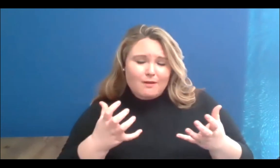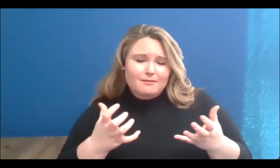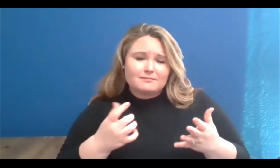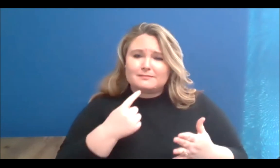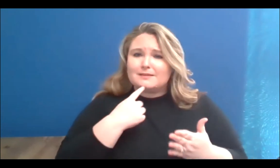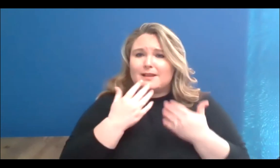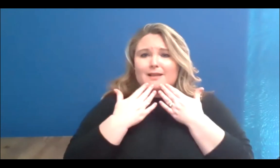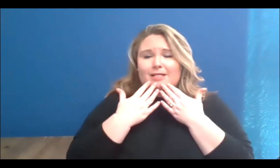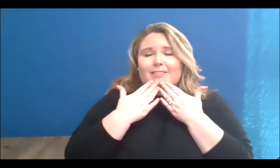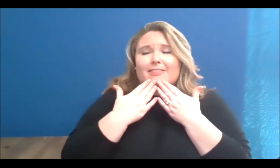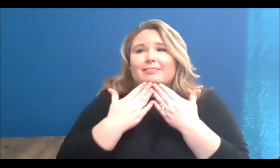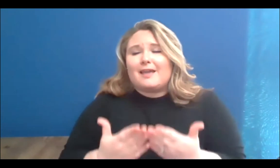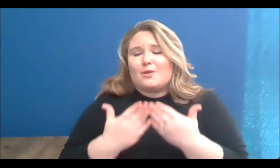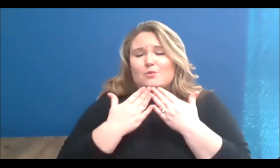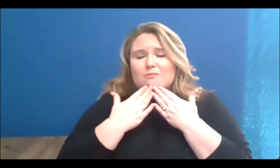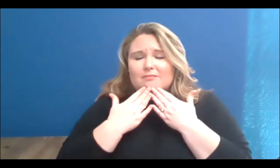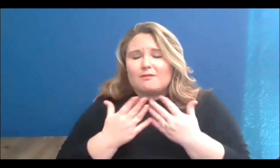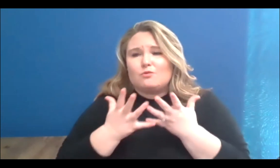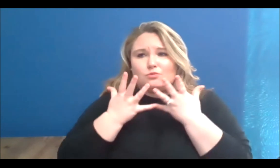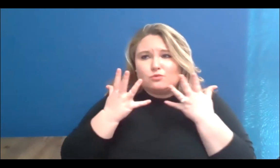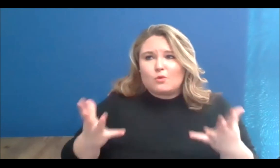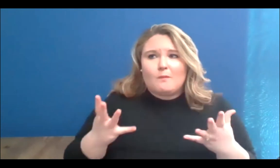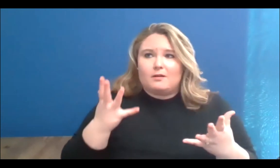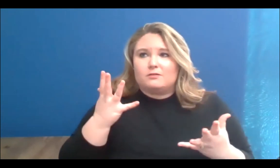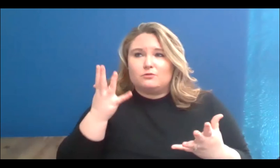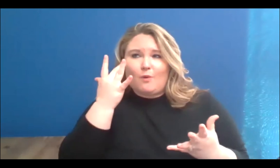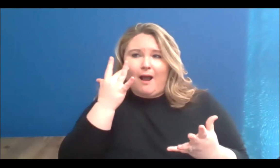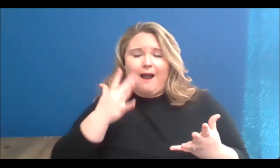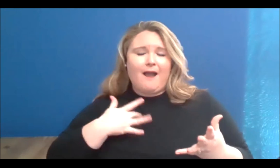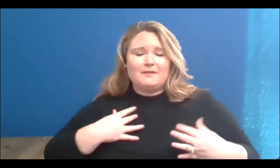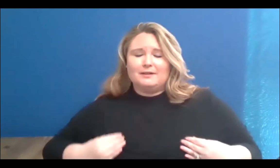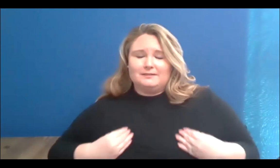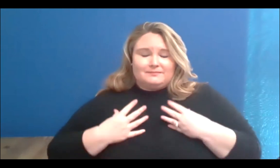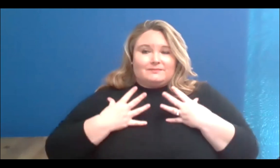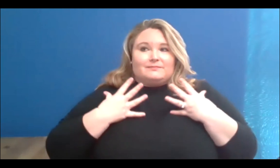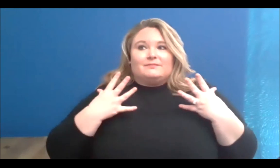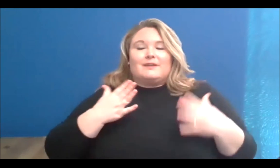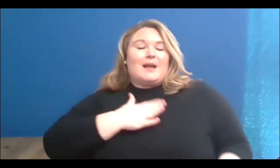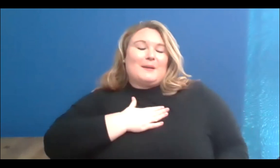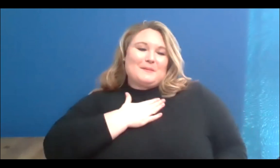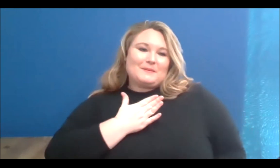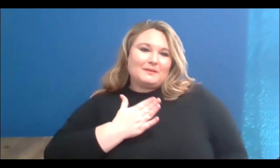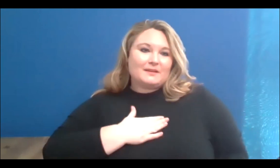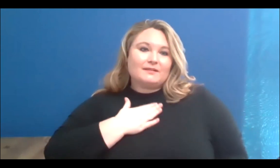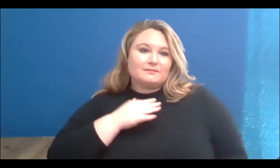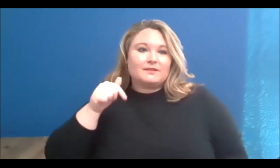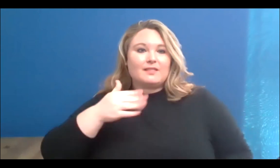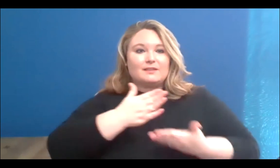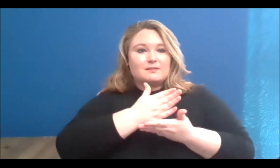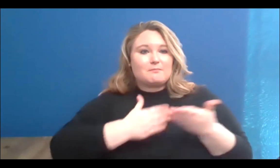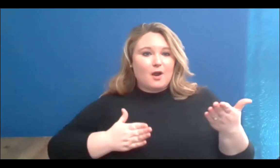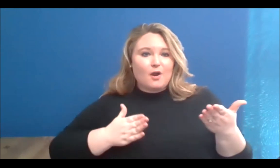lifting my spirits as well. This part of how our ancestry's been erased is part